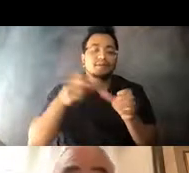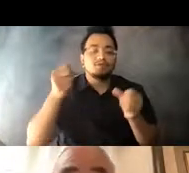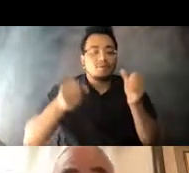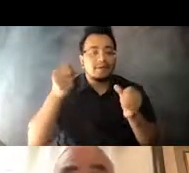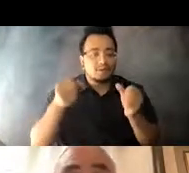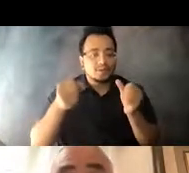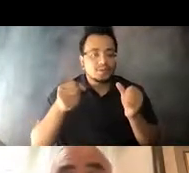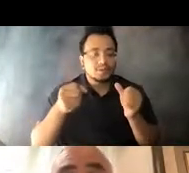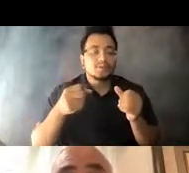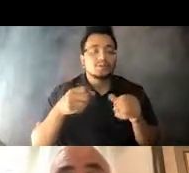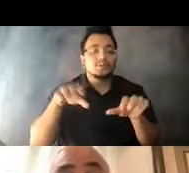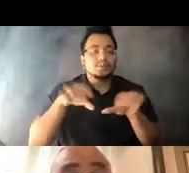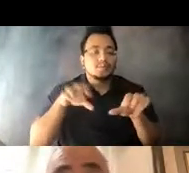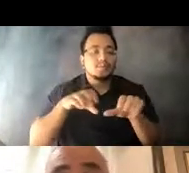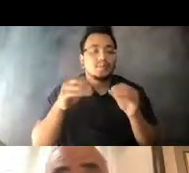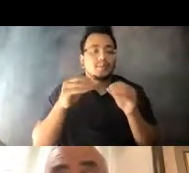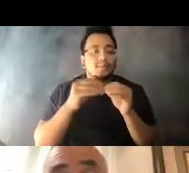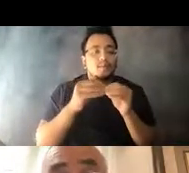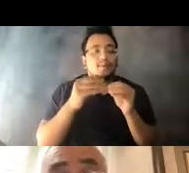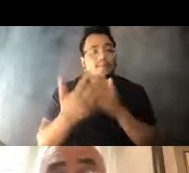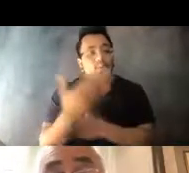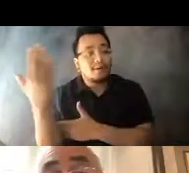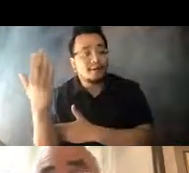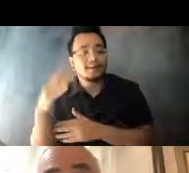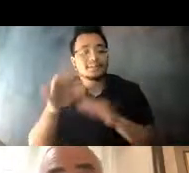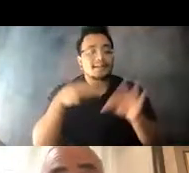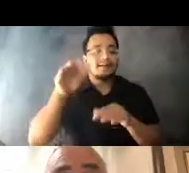depending on the nature of the ridership had 14:36:40 fallen off quite drastically.